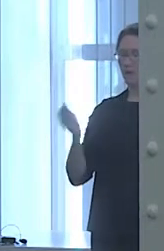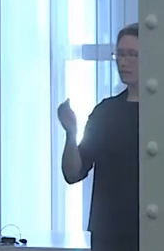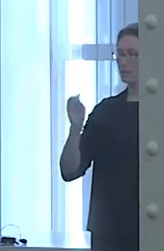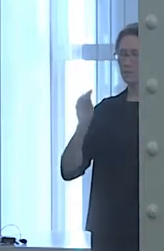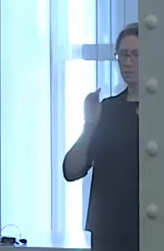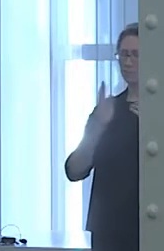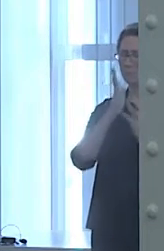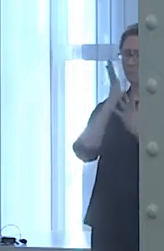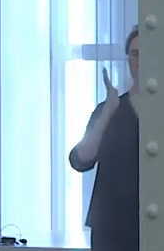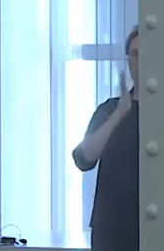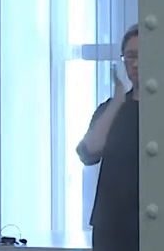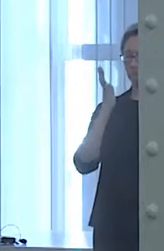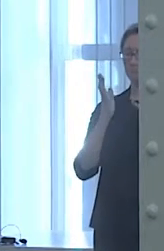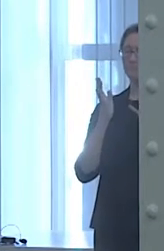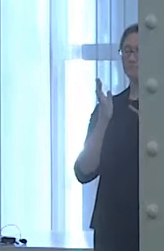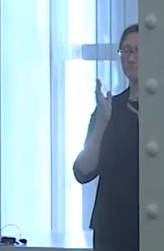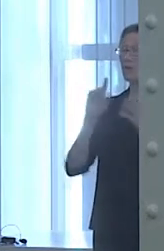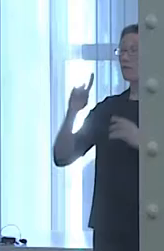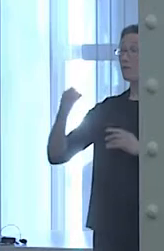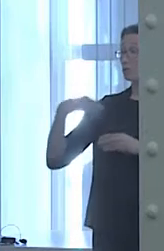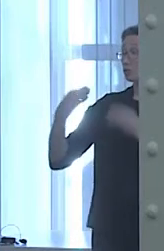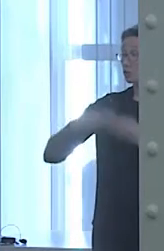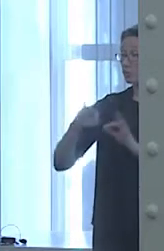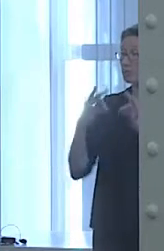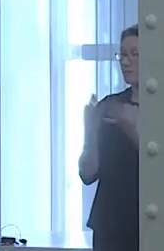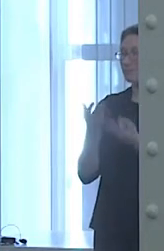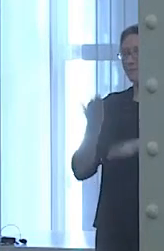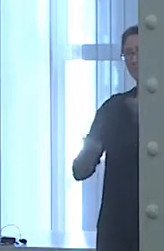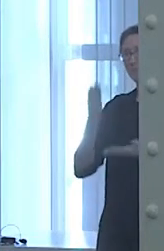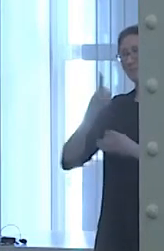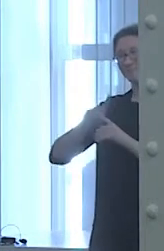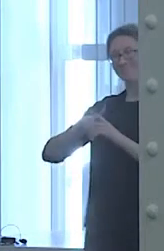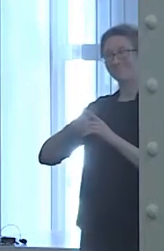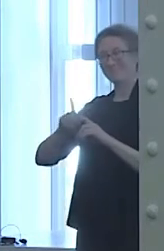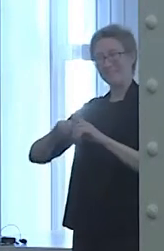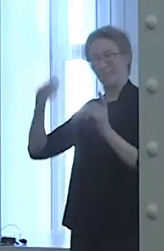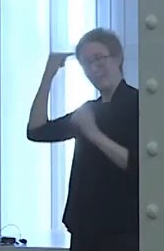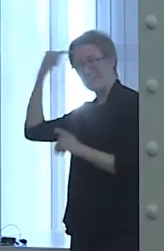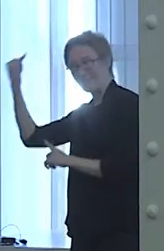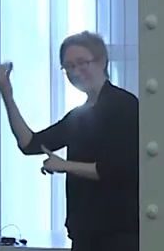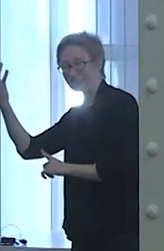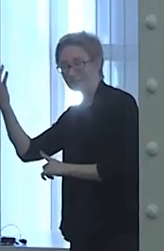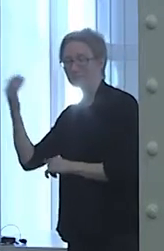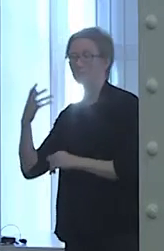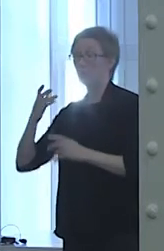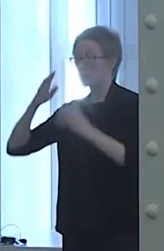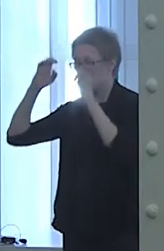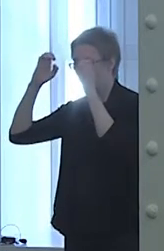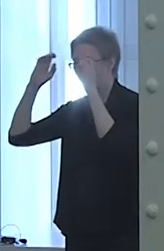they may have a different framework. Educating them about mental illness is helpful,